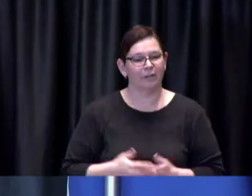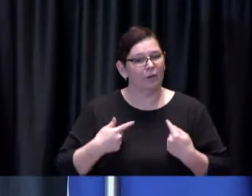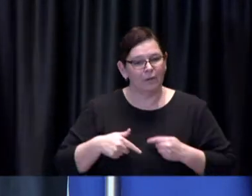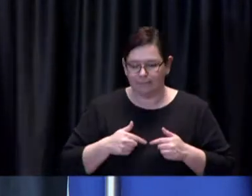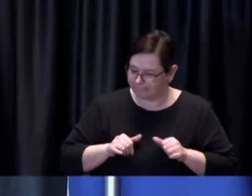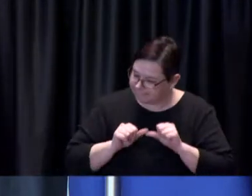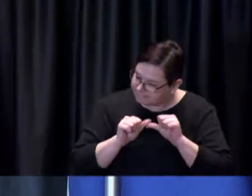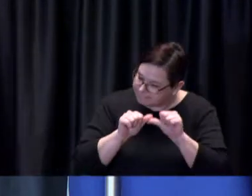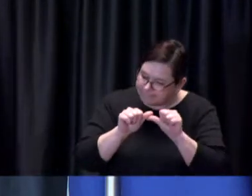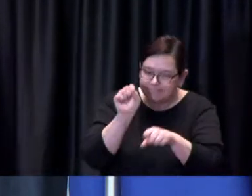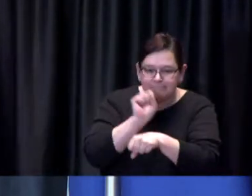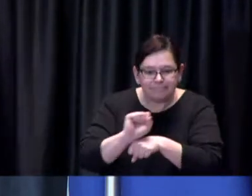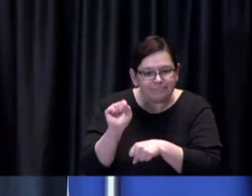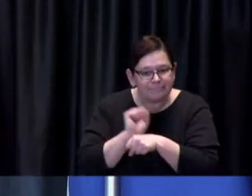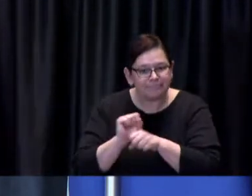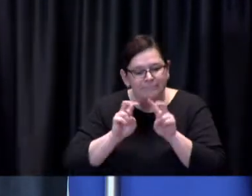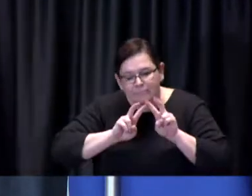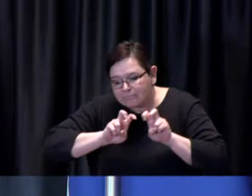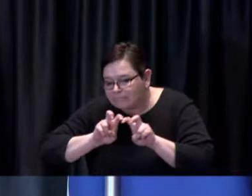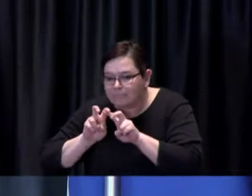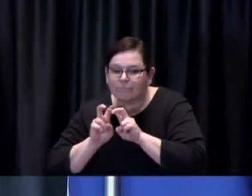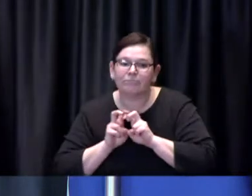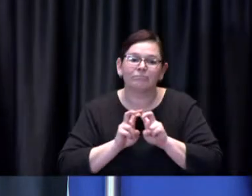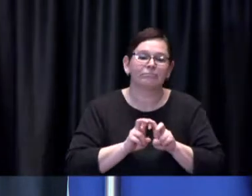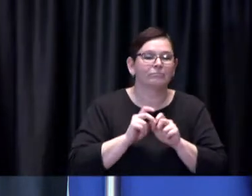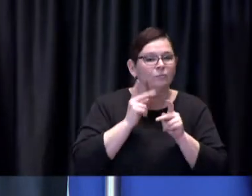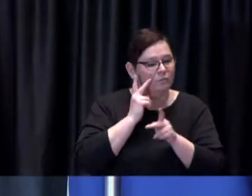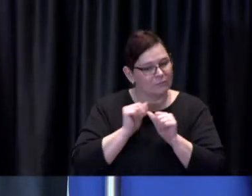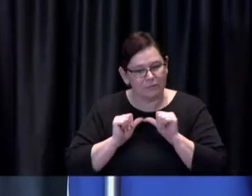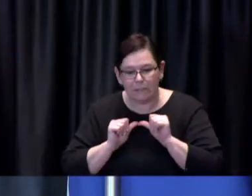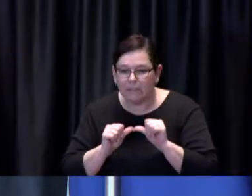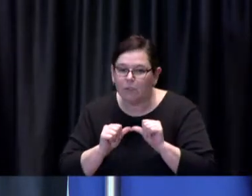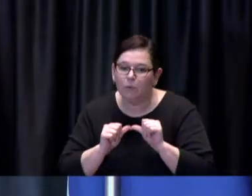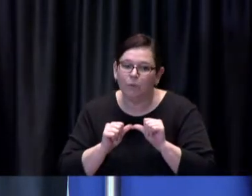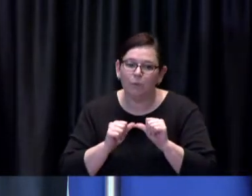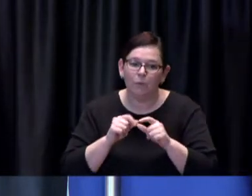to do so until we're actually able to complete that vaccination job that's in front of us